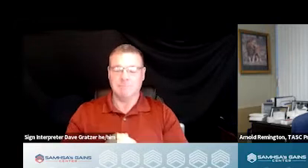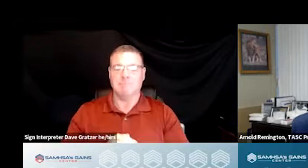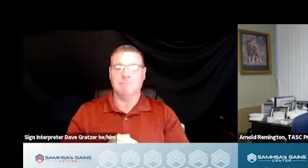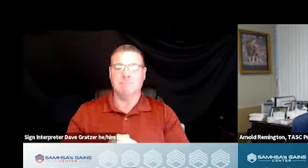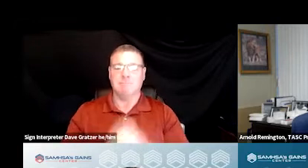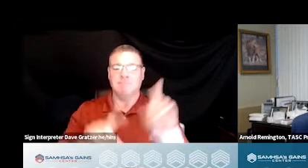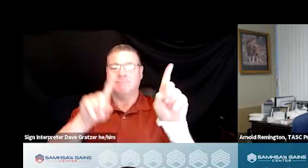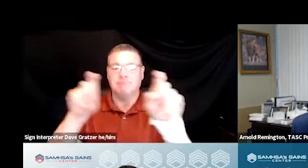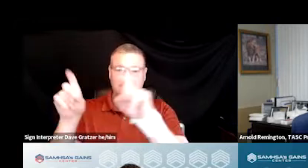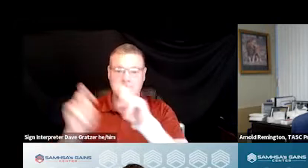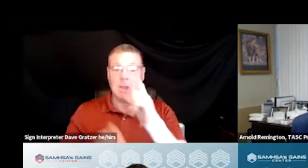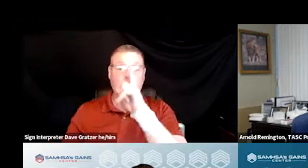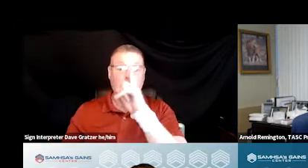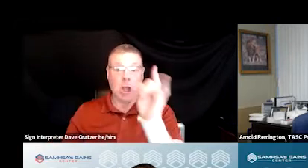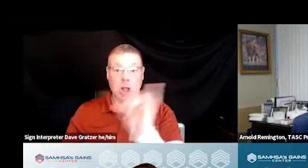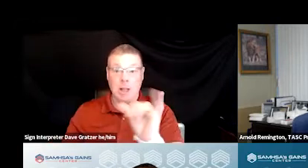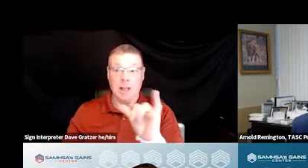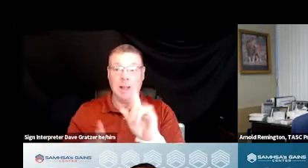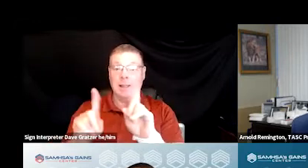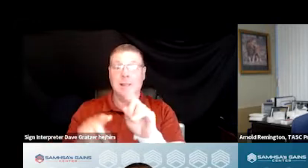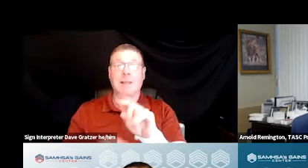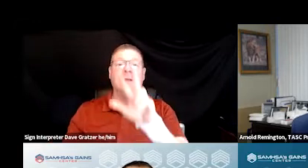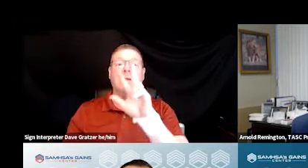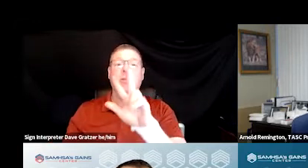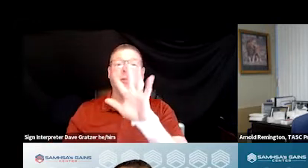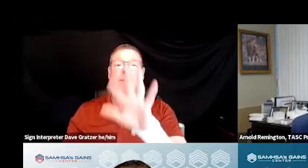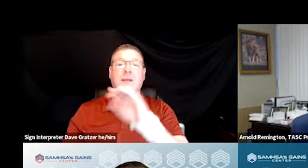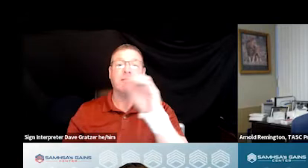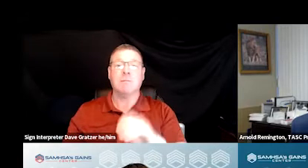Looks like from our attendees, 35% are from rural areas.